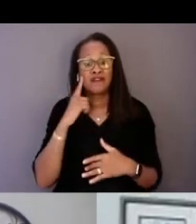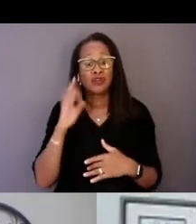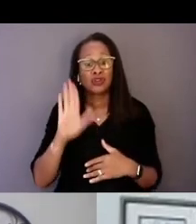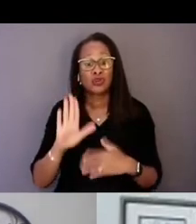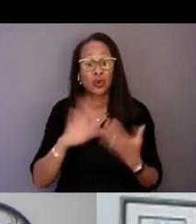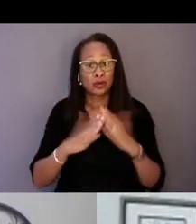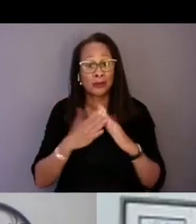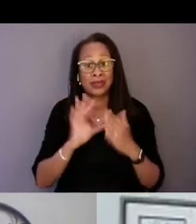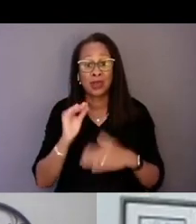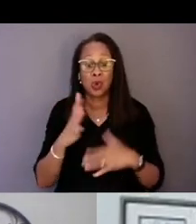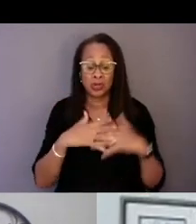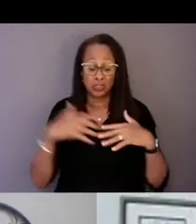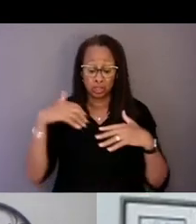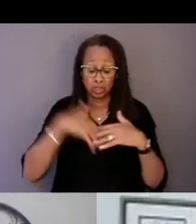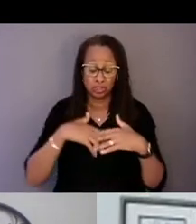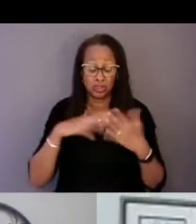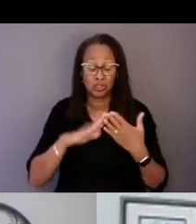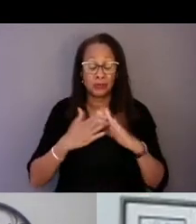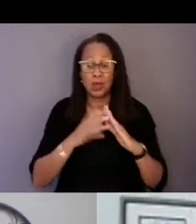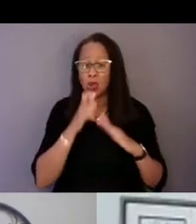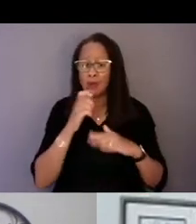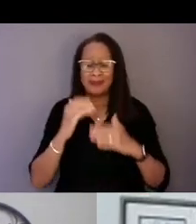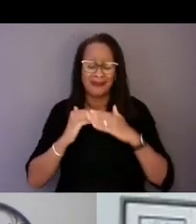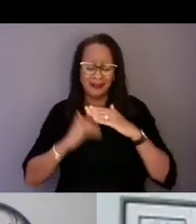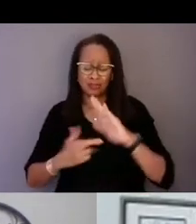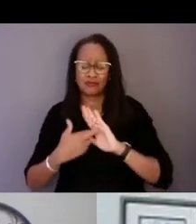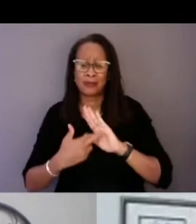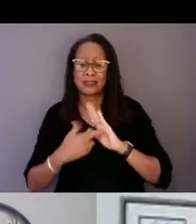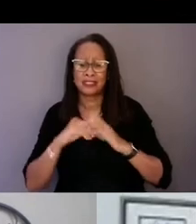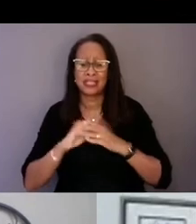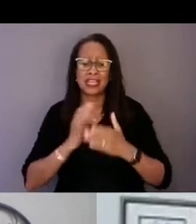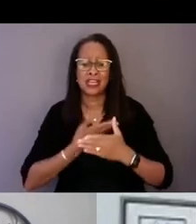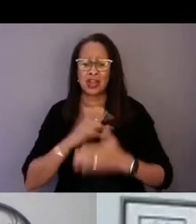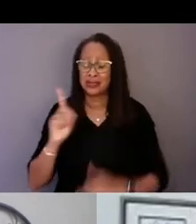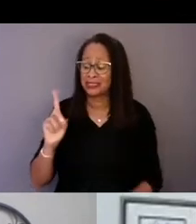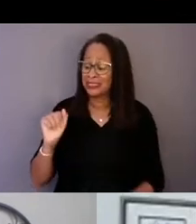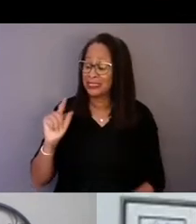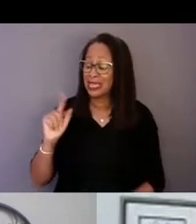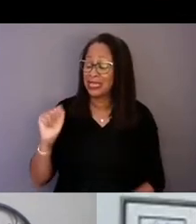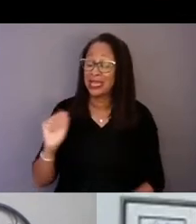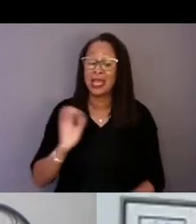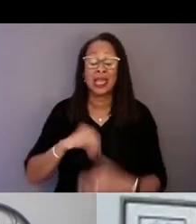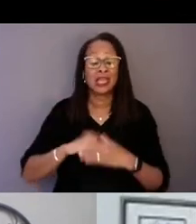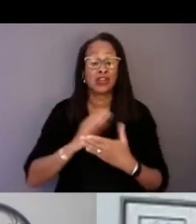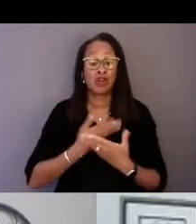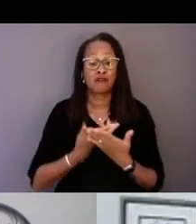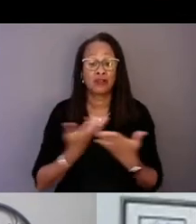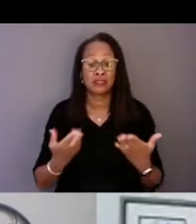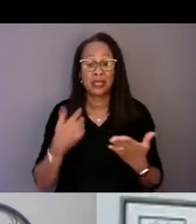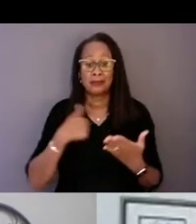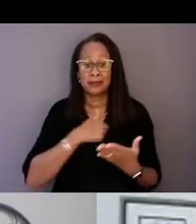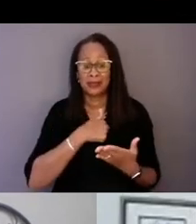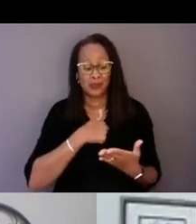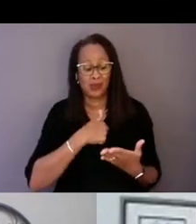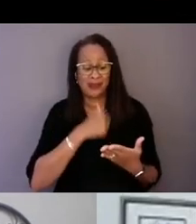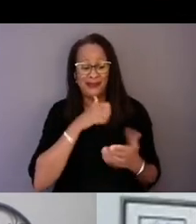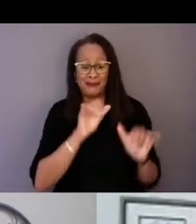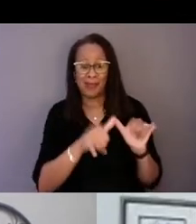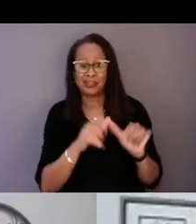that have been really underrepresented in our data and our resources because we're not measuring needs accurately.